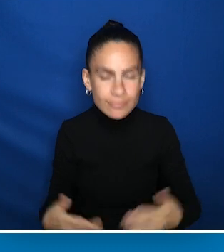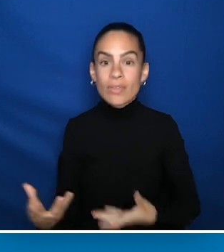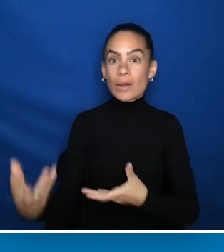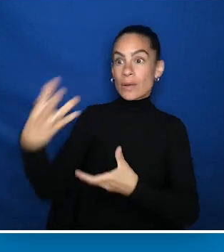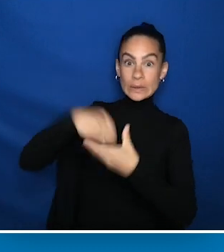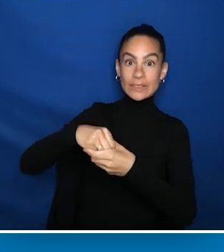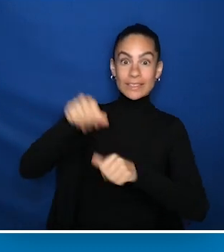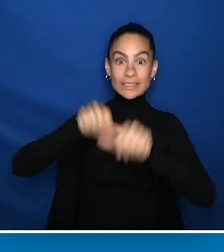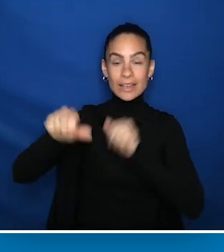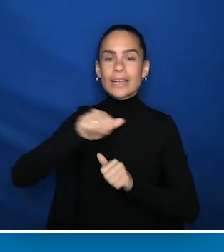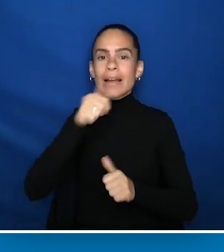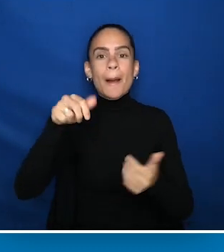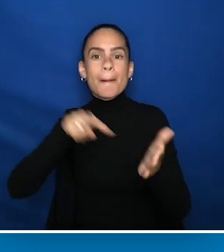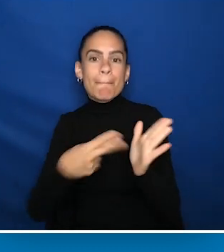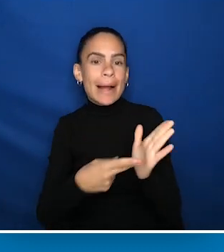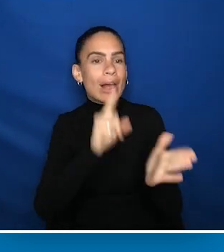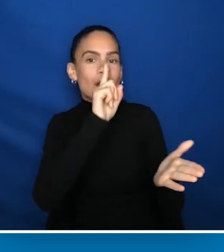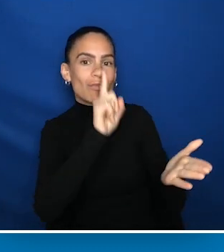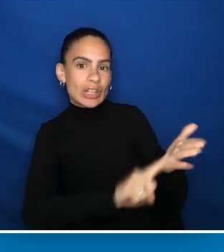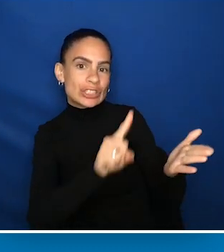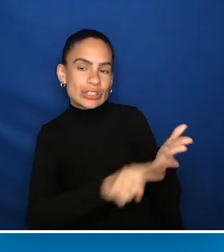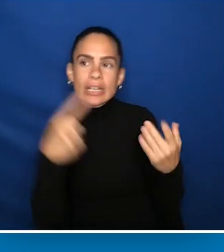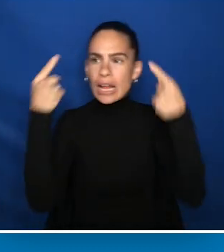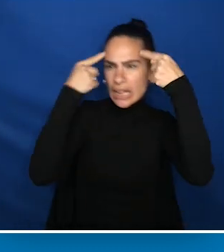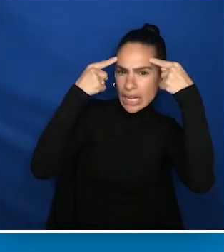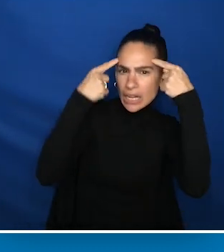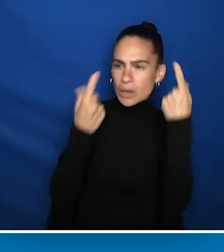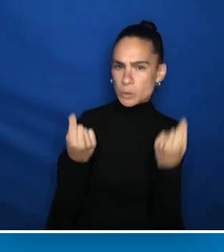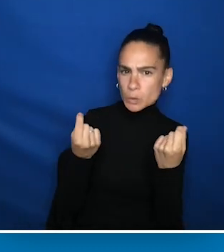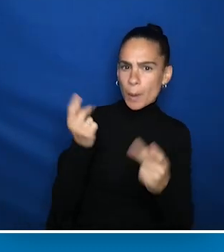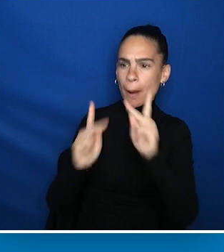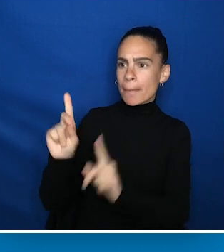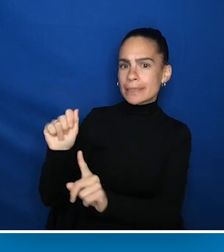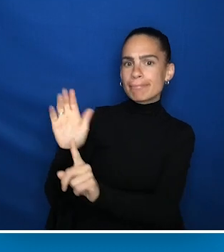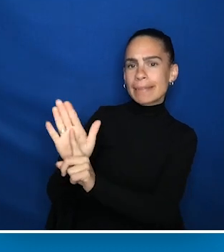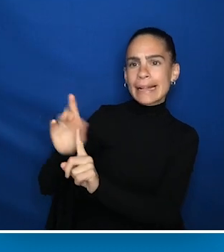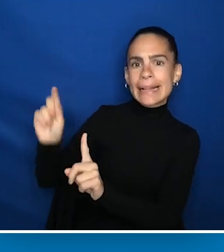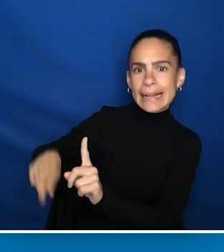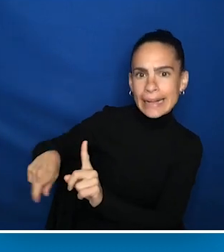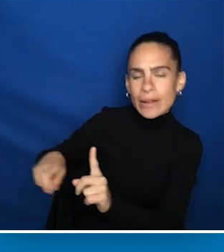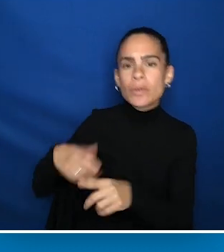Inclusive science is not just researchers taking into account the needs of people with disabilities, or the needs of an